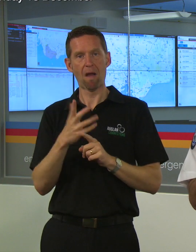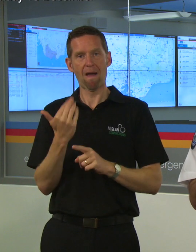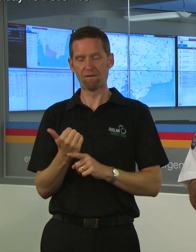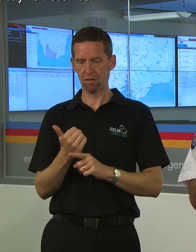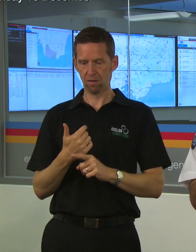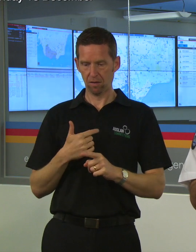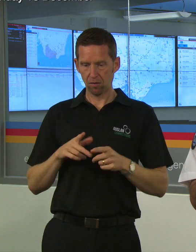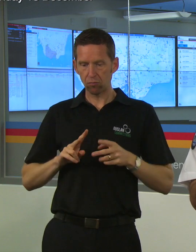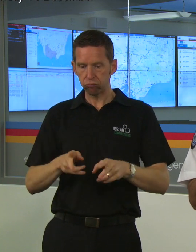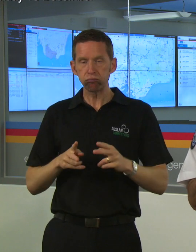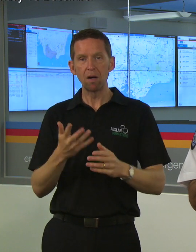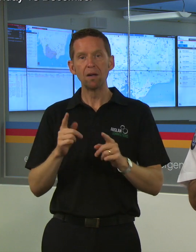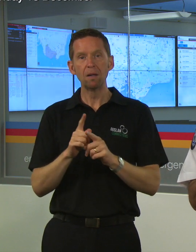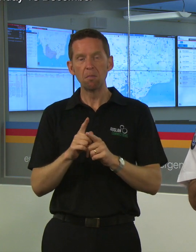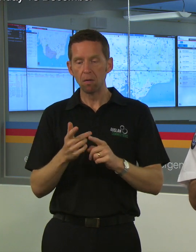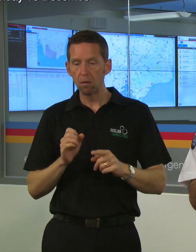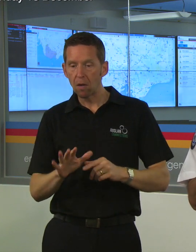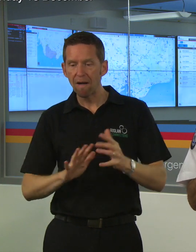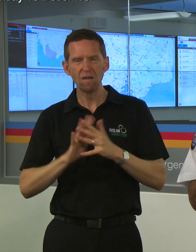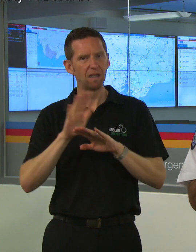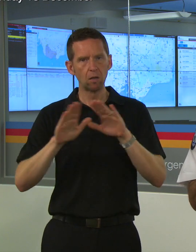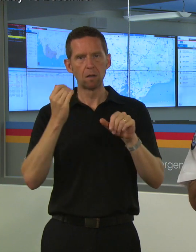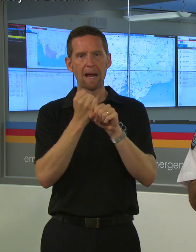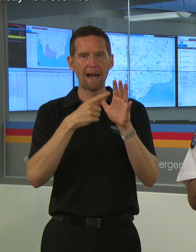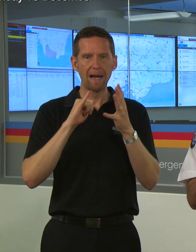it needs to be gas or electric it needs to be close to the home